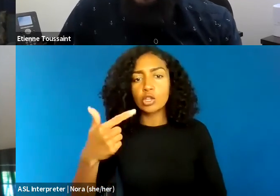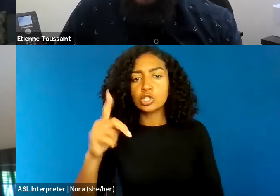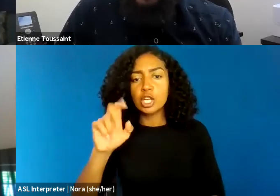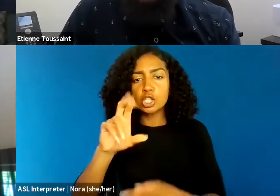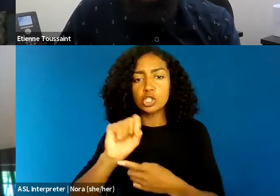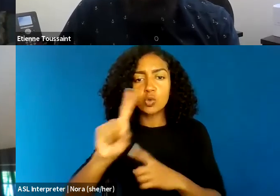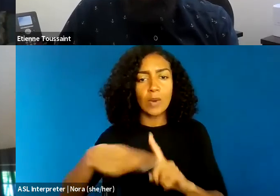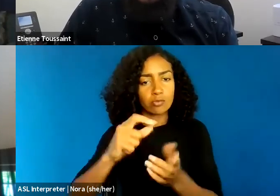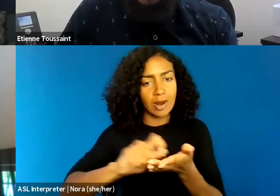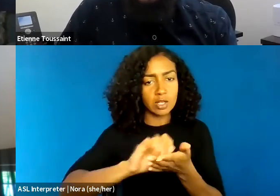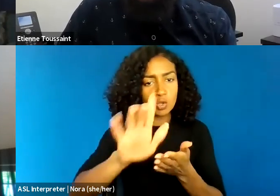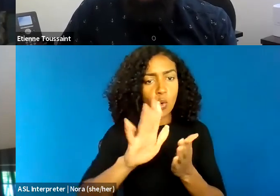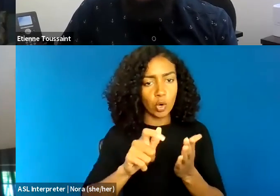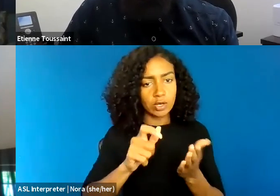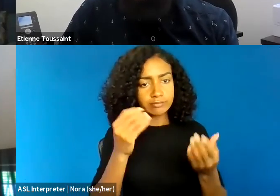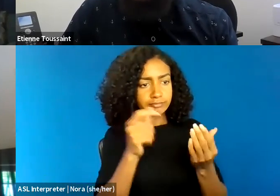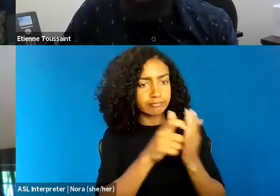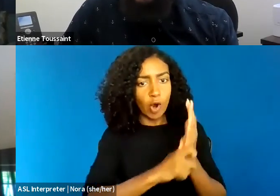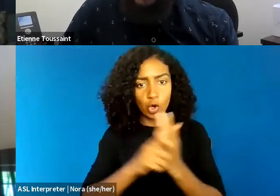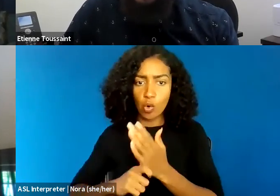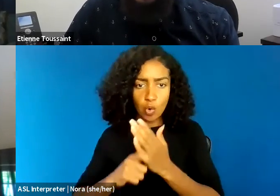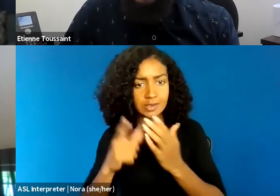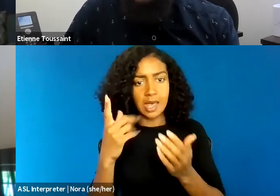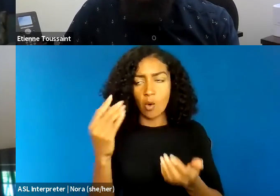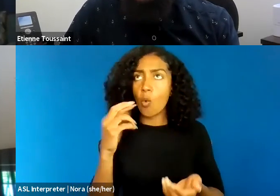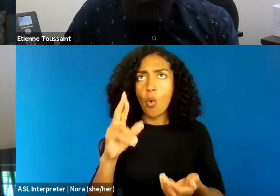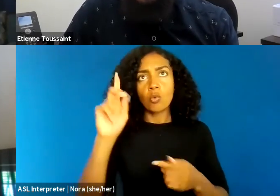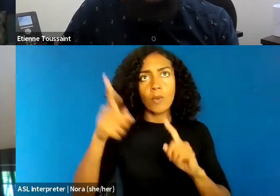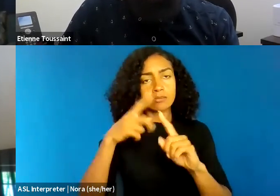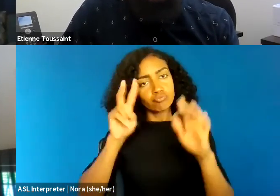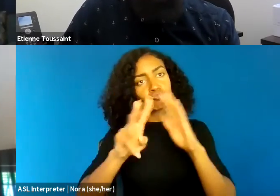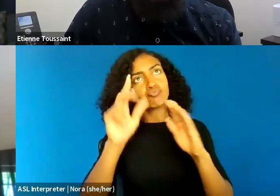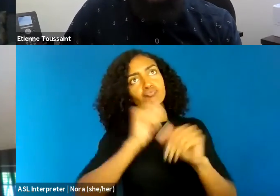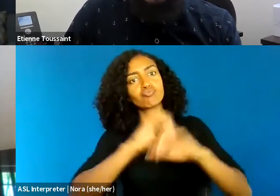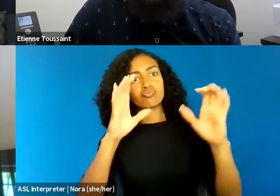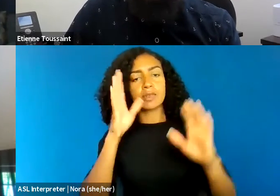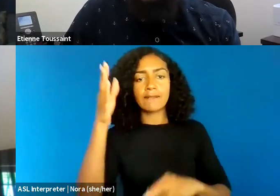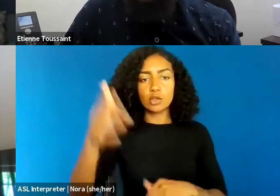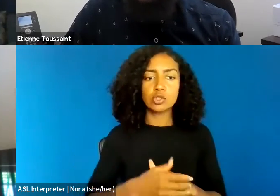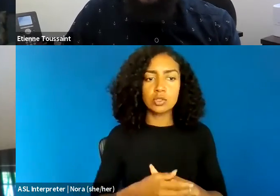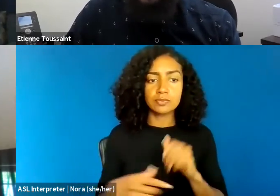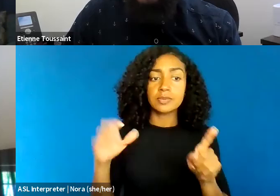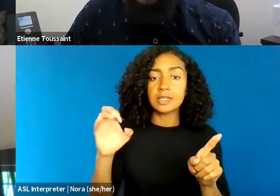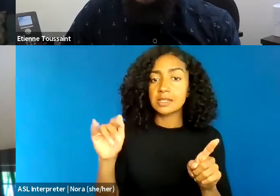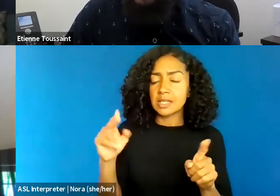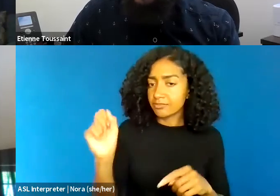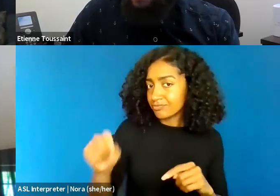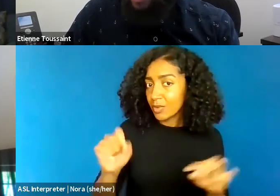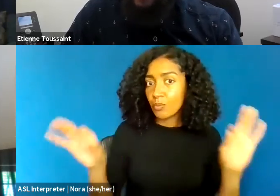Yeah, I'll just share briefly. It's such an important point. It's an important point, not only for policing, but also thinking about the First Amendment.